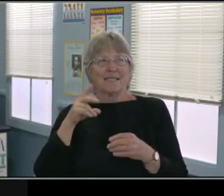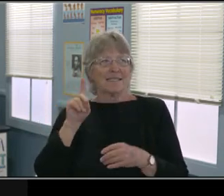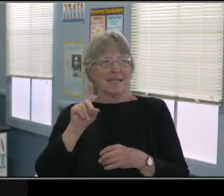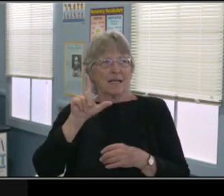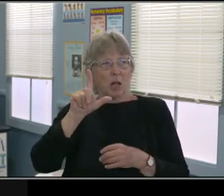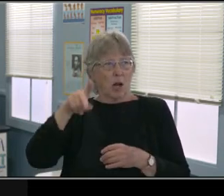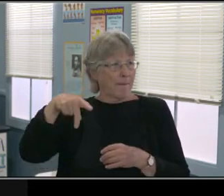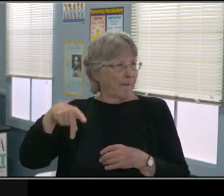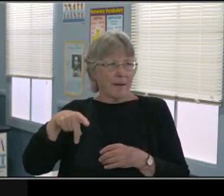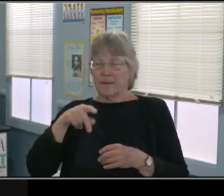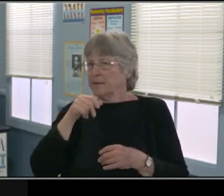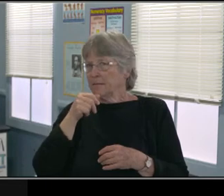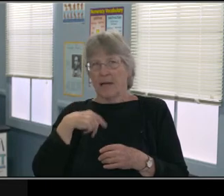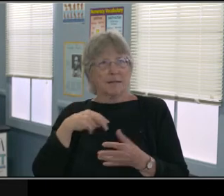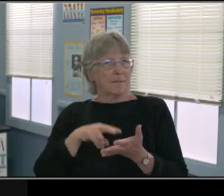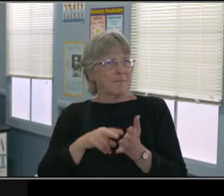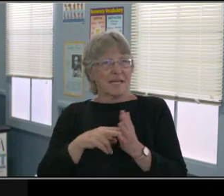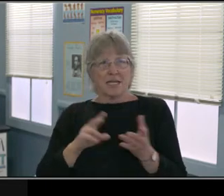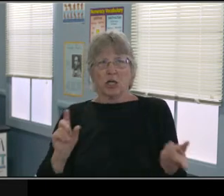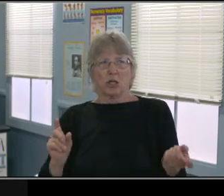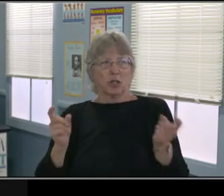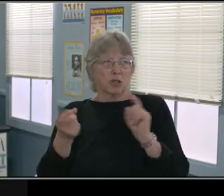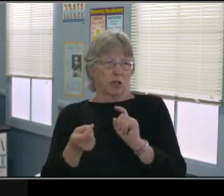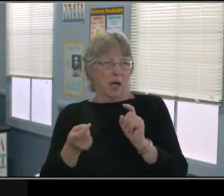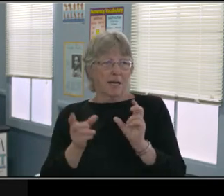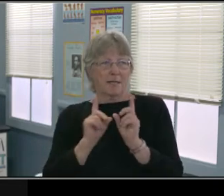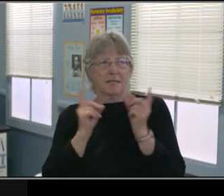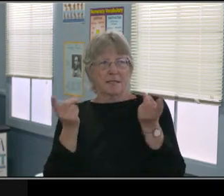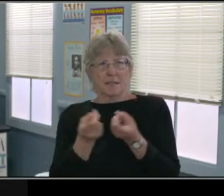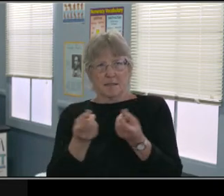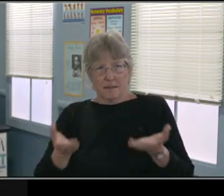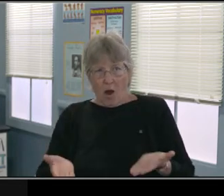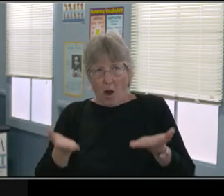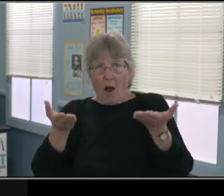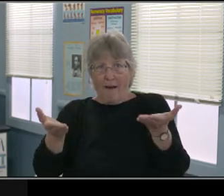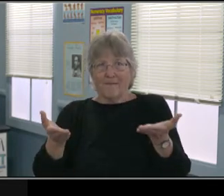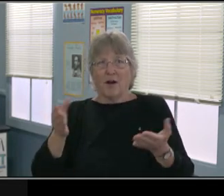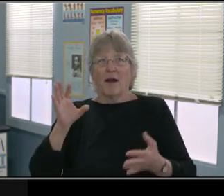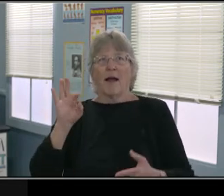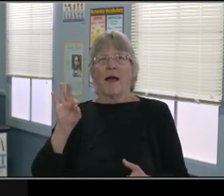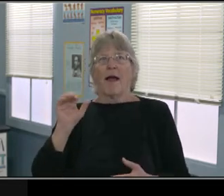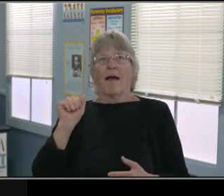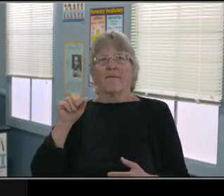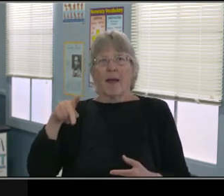the FAPE offer that's on the IEP, is what is gonna be implemented, right?